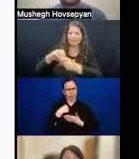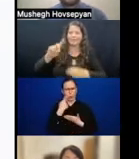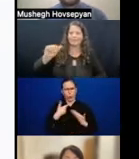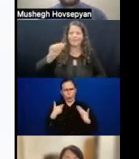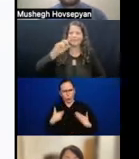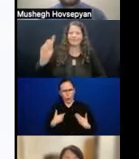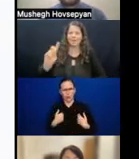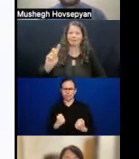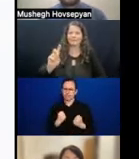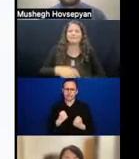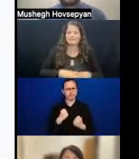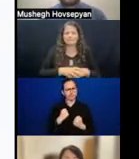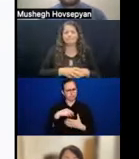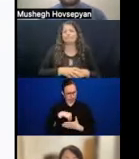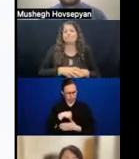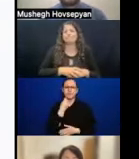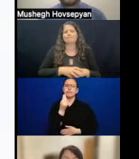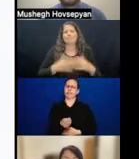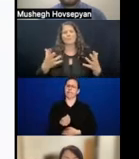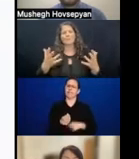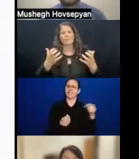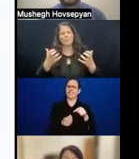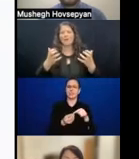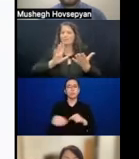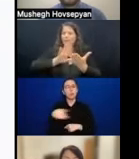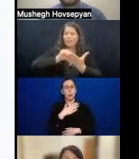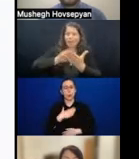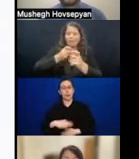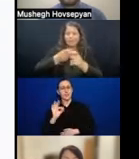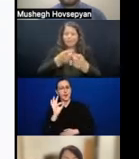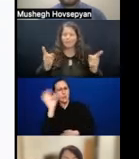We would love to learn from you. And we would love to really take this conversation forward.